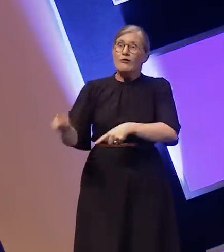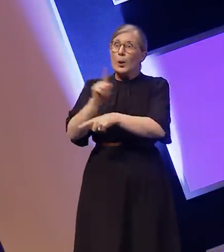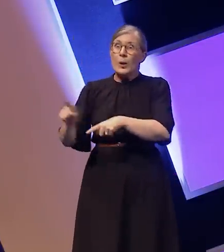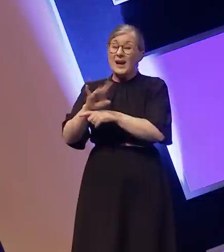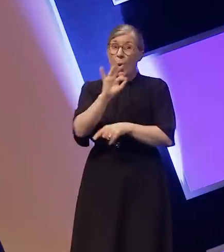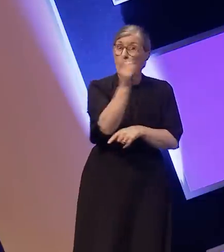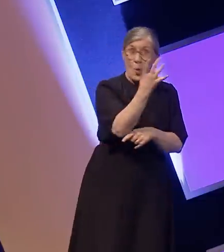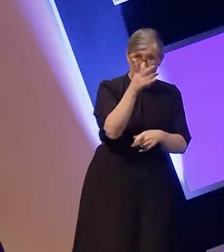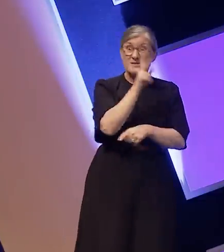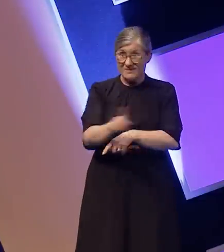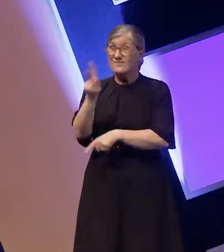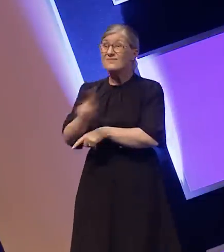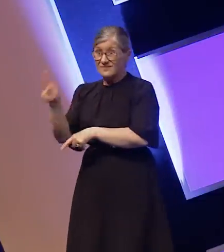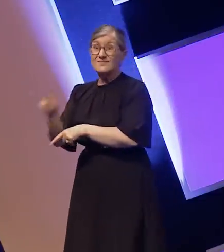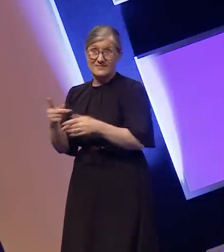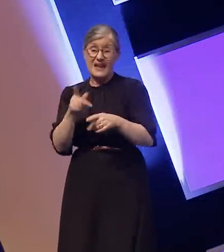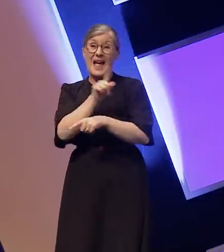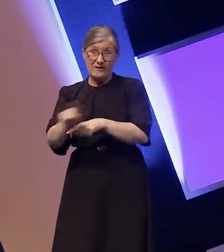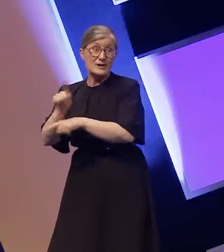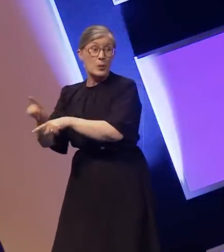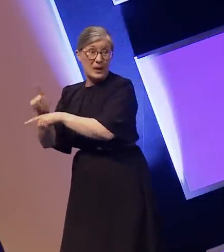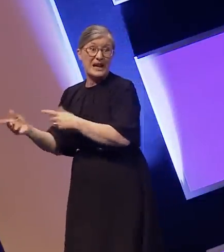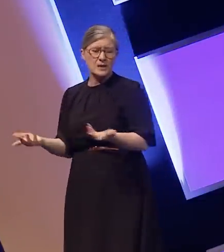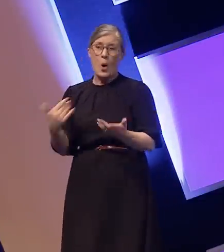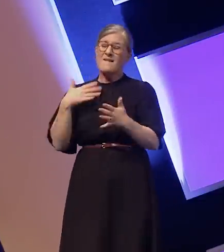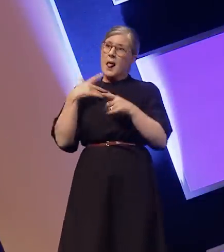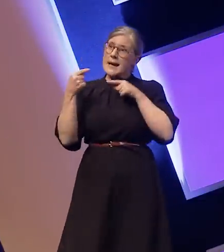I am constantly fighting to have my deaf identity represented,